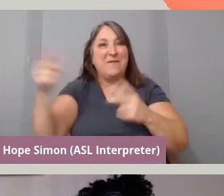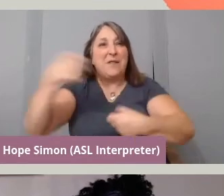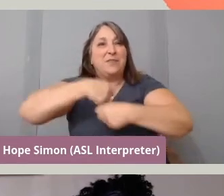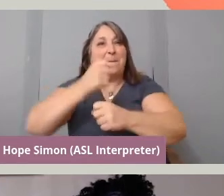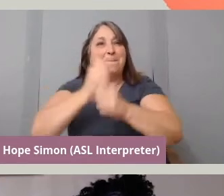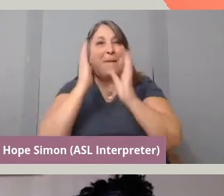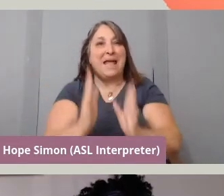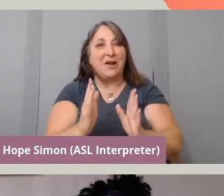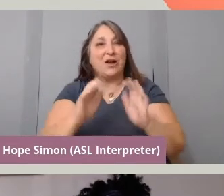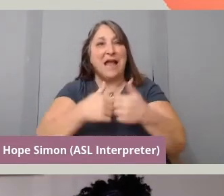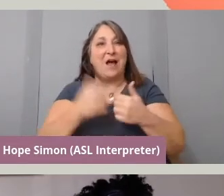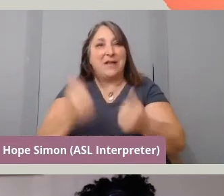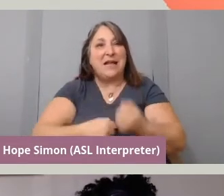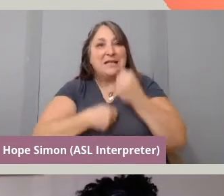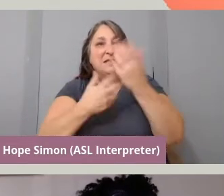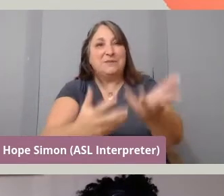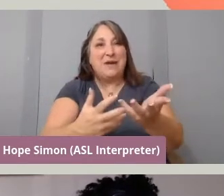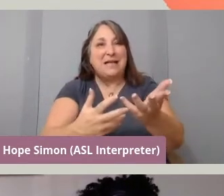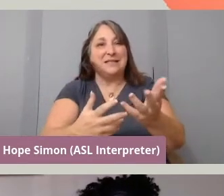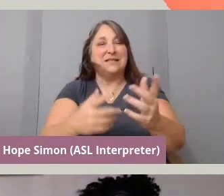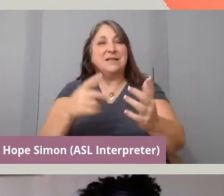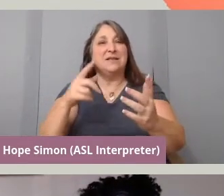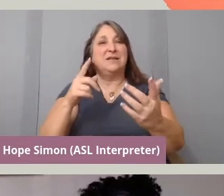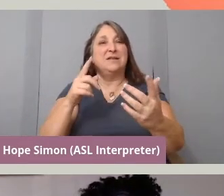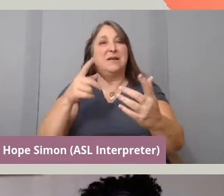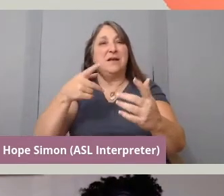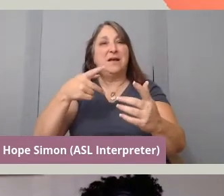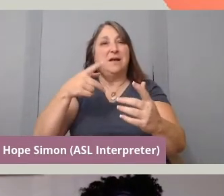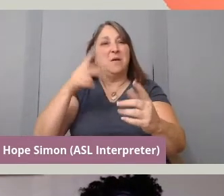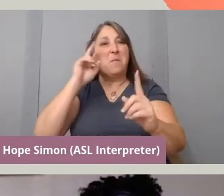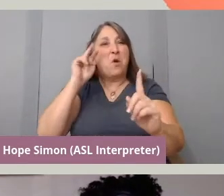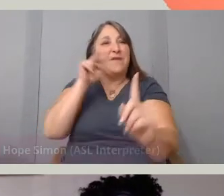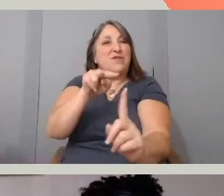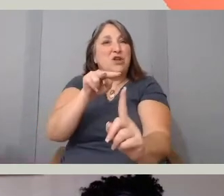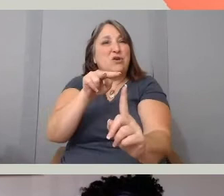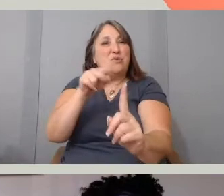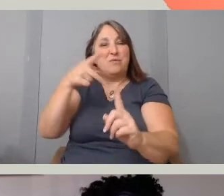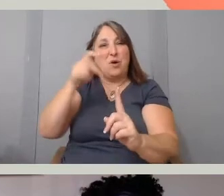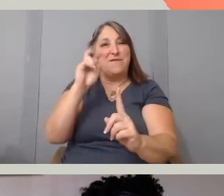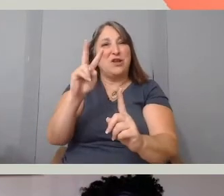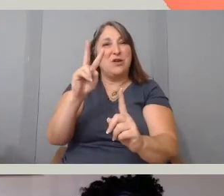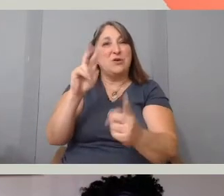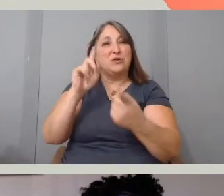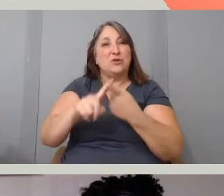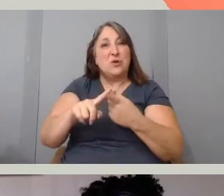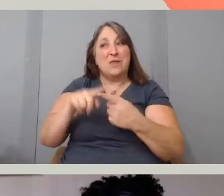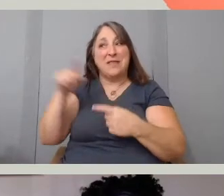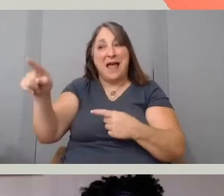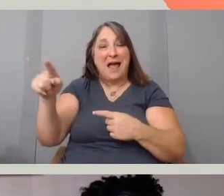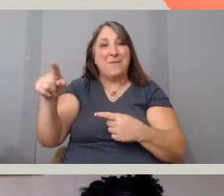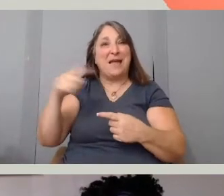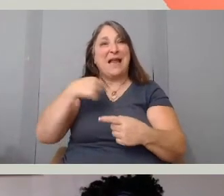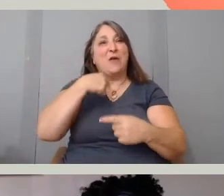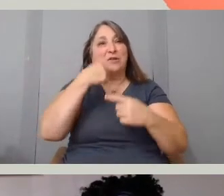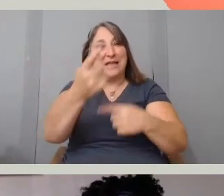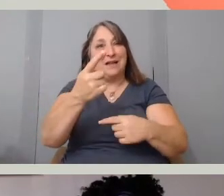in a way that is specific to them, to the story they're telling and to the story of their subjects. So I feel like, for anyone who's out there like, really think about,